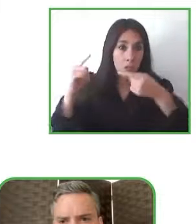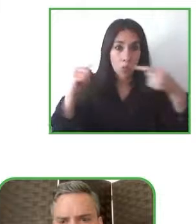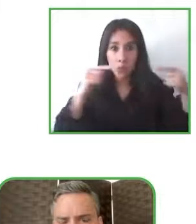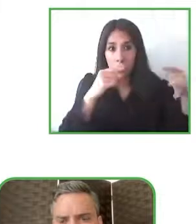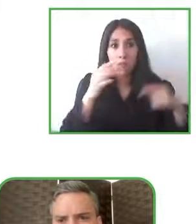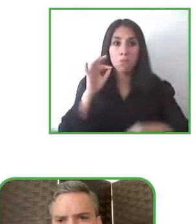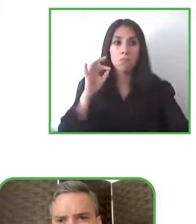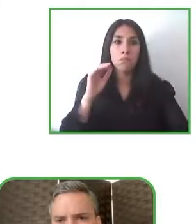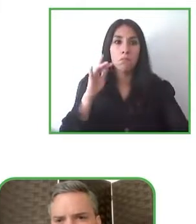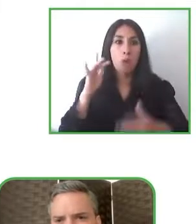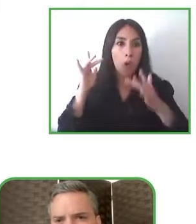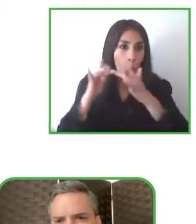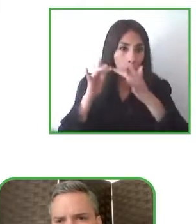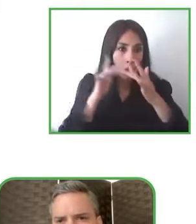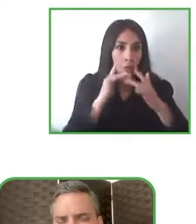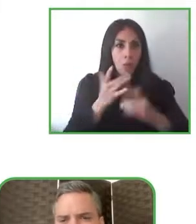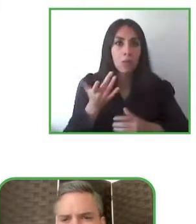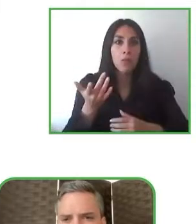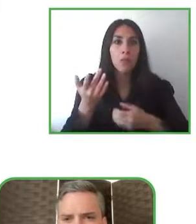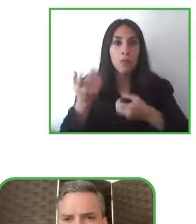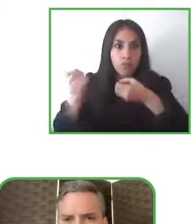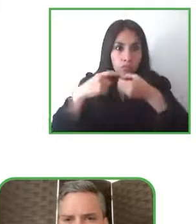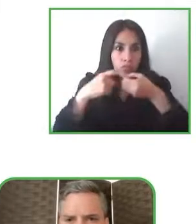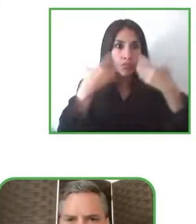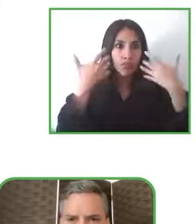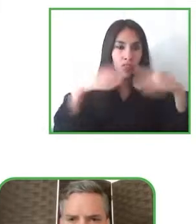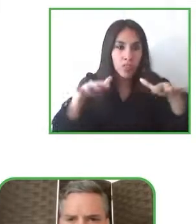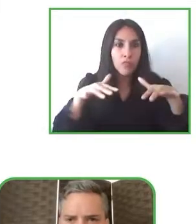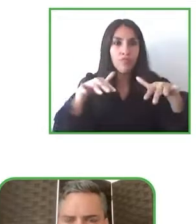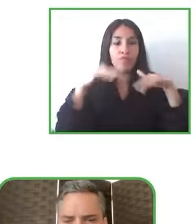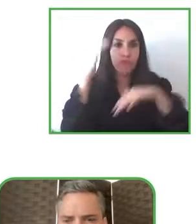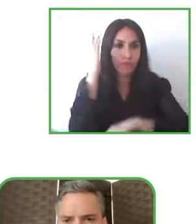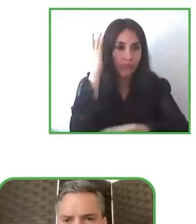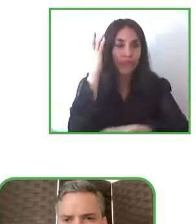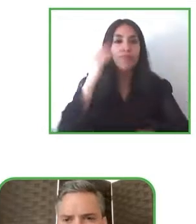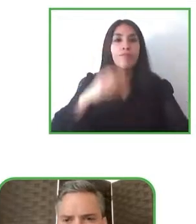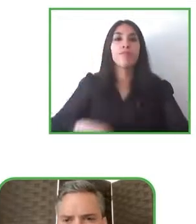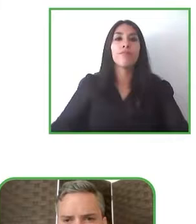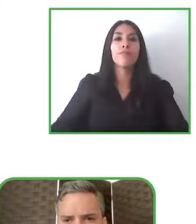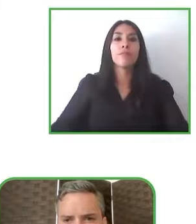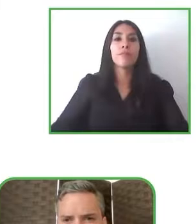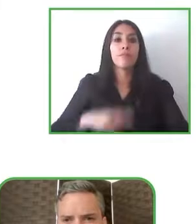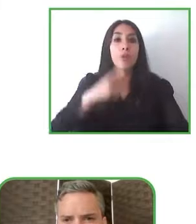session I just want to tell you four things as a take home message how pandemic has helped